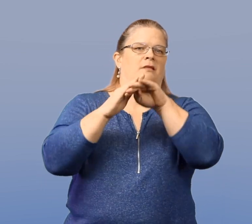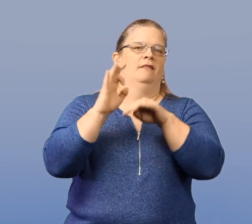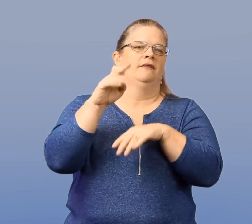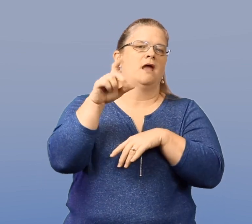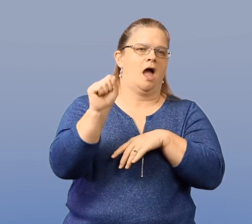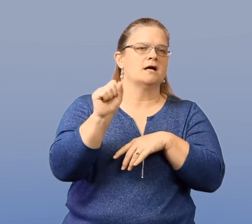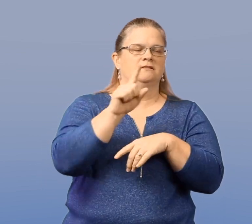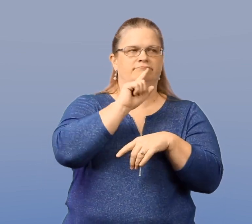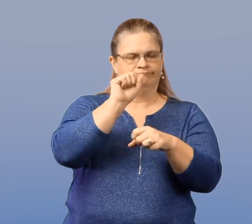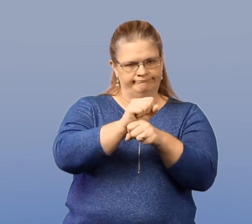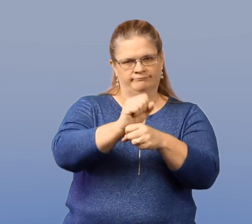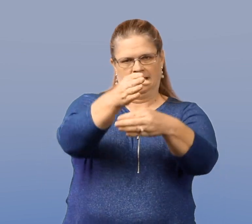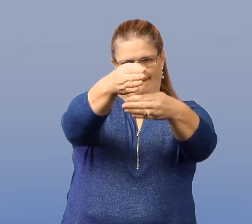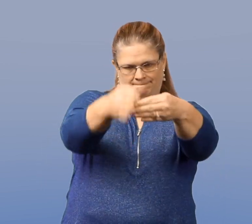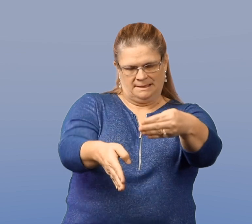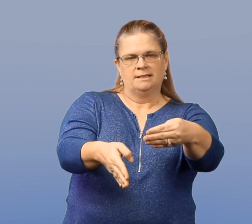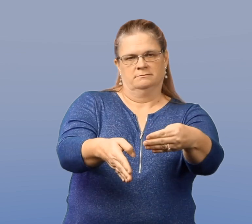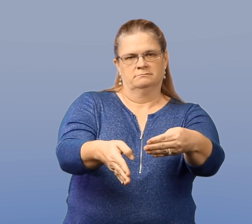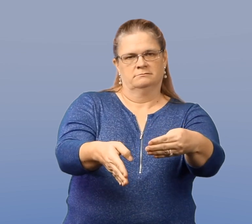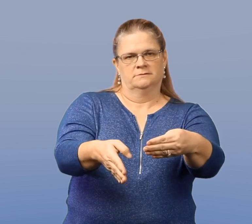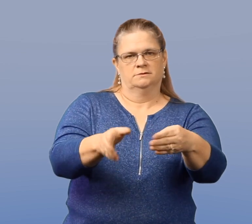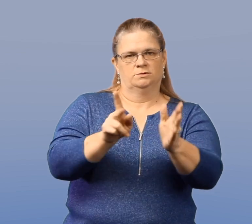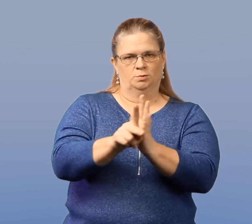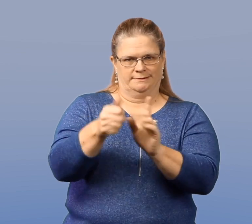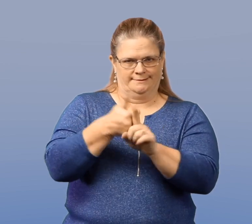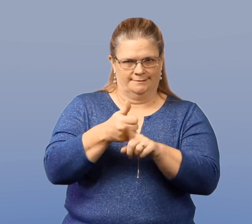with the increased odds of a completed suicide.